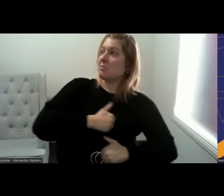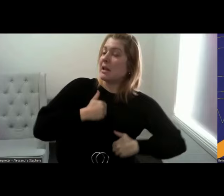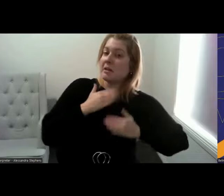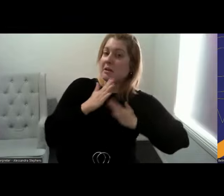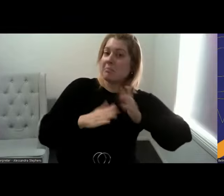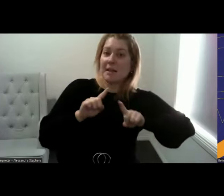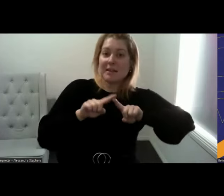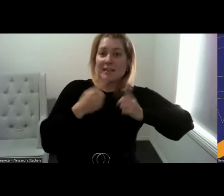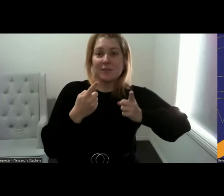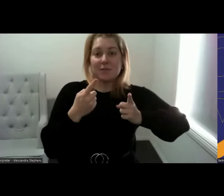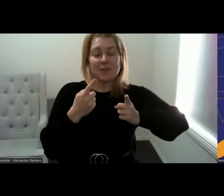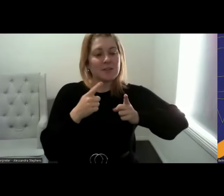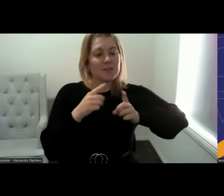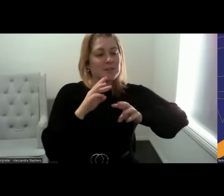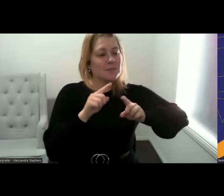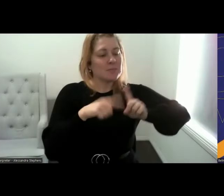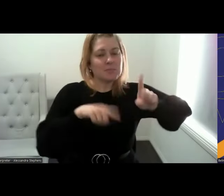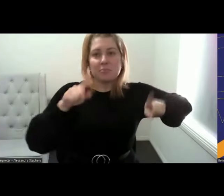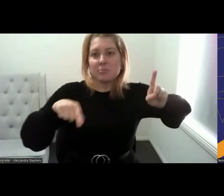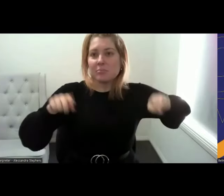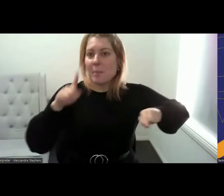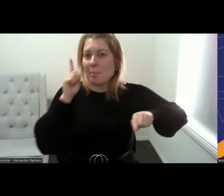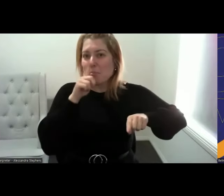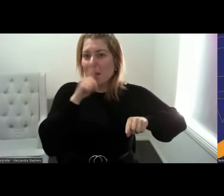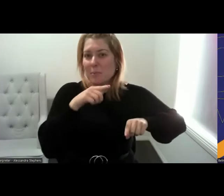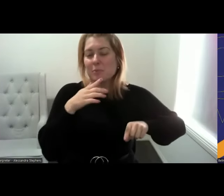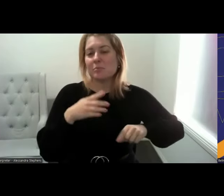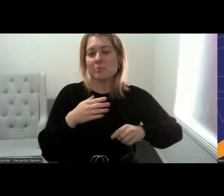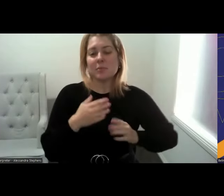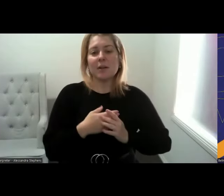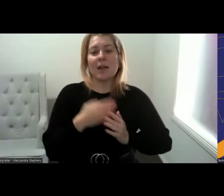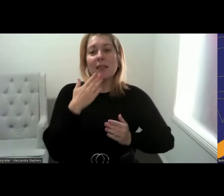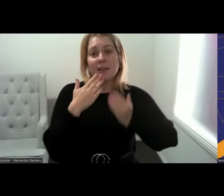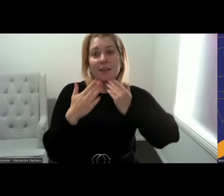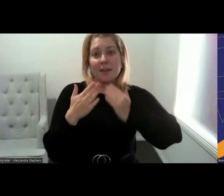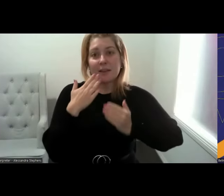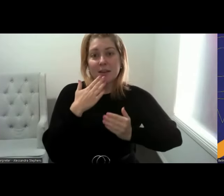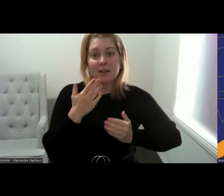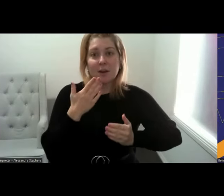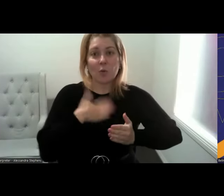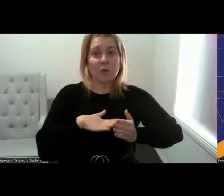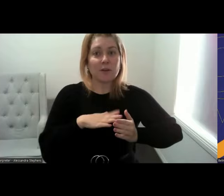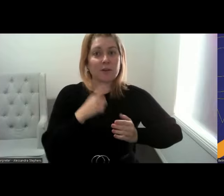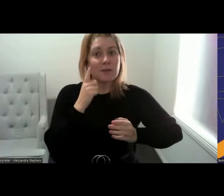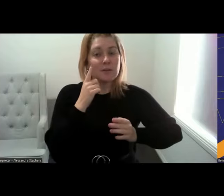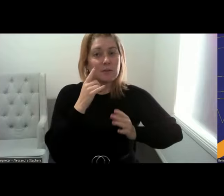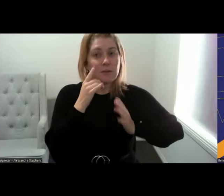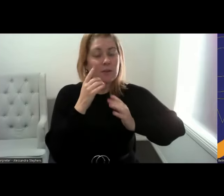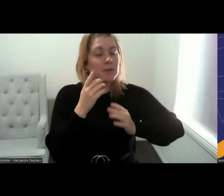So. Thank you. Just wanted to check in as well to see whether there was any